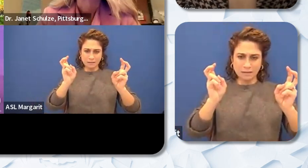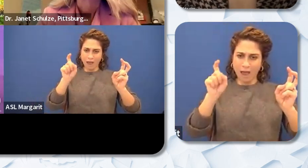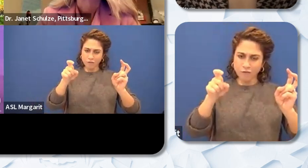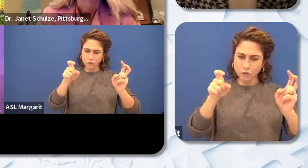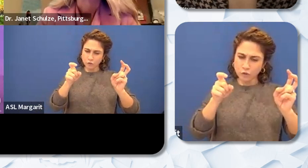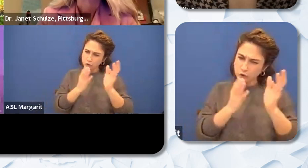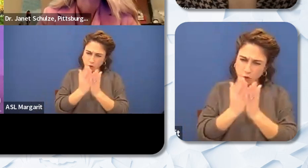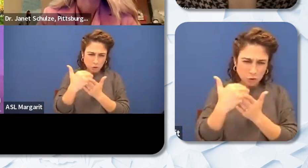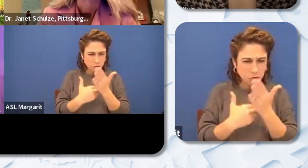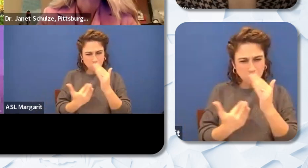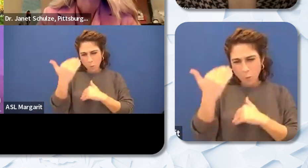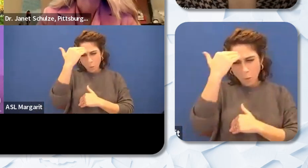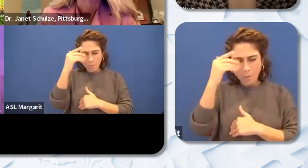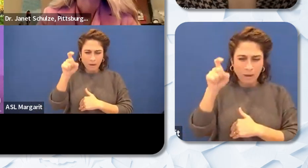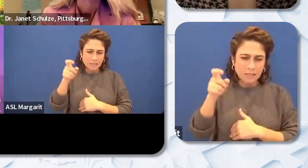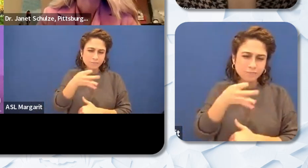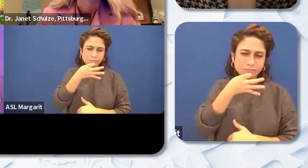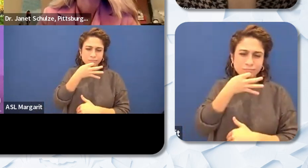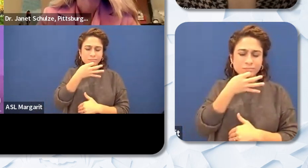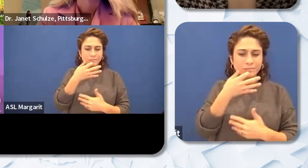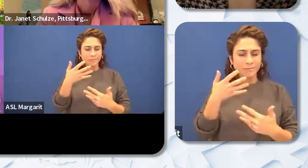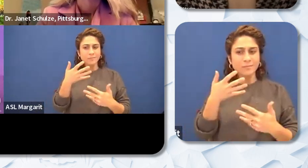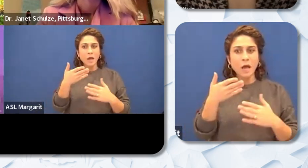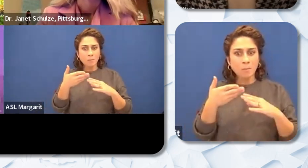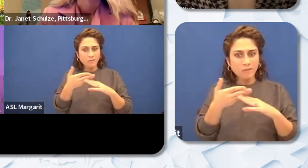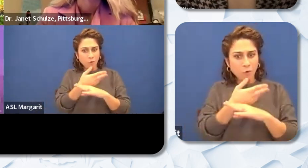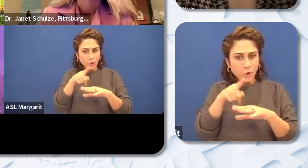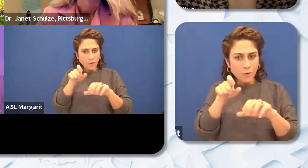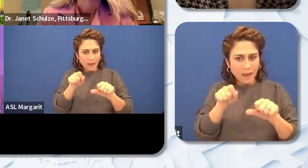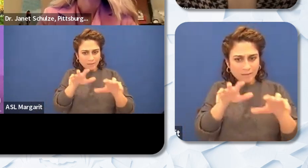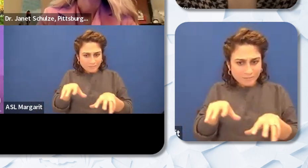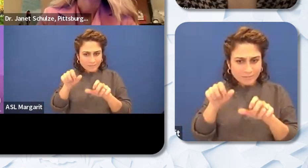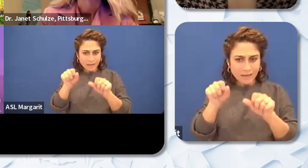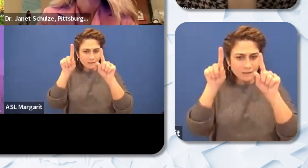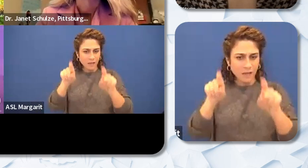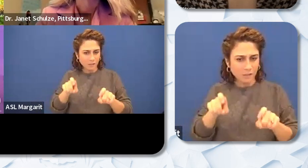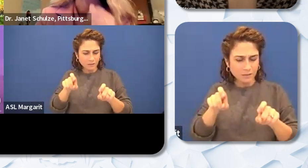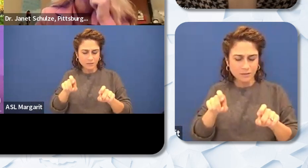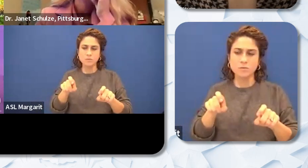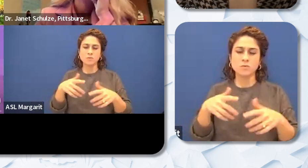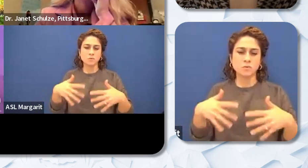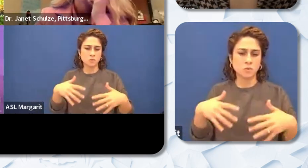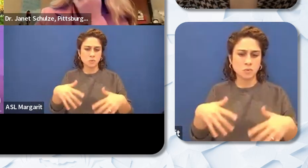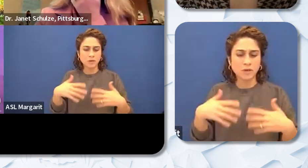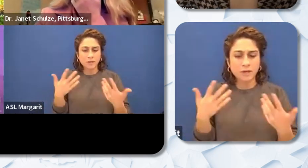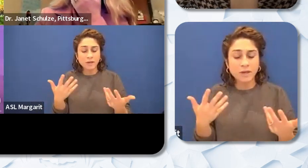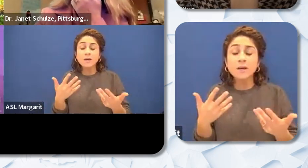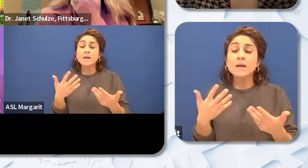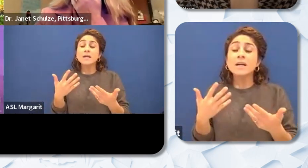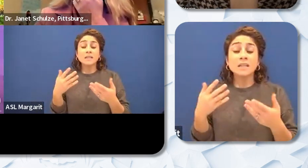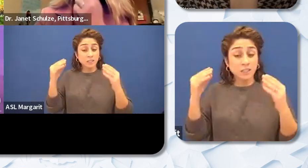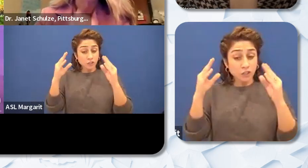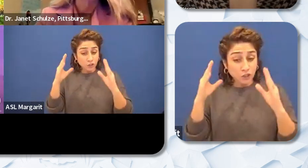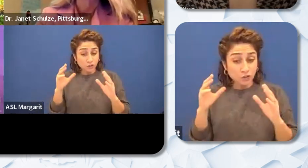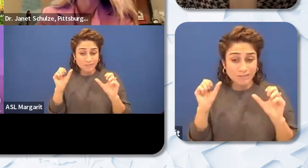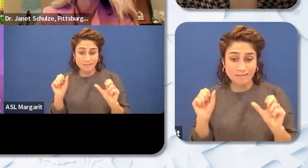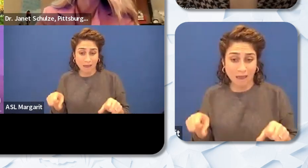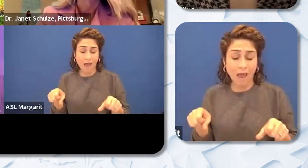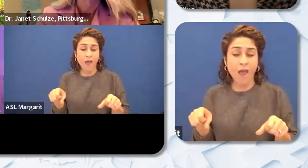programs along with these testing situations. Teachers can waiver the test if they have certain